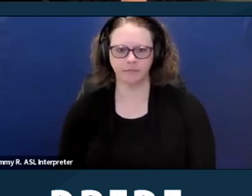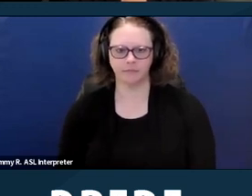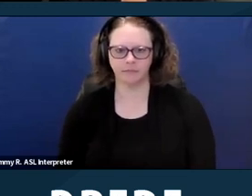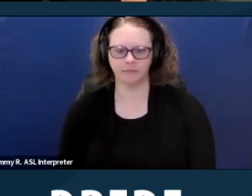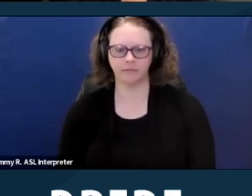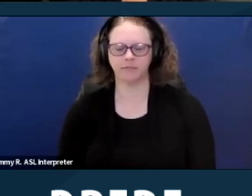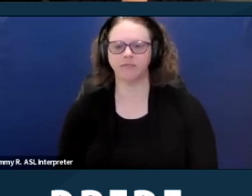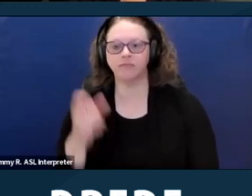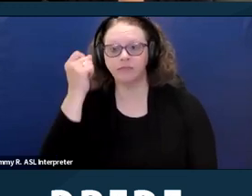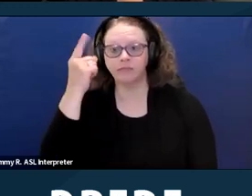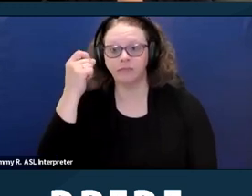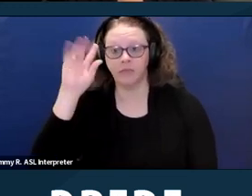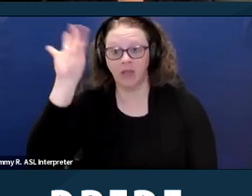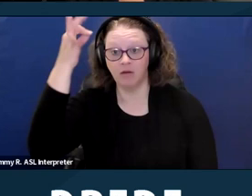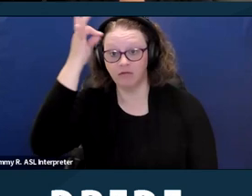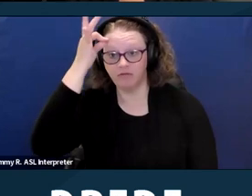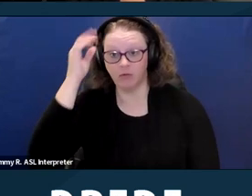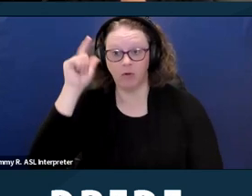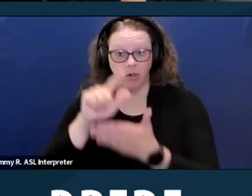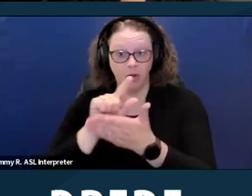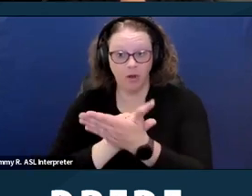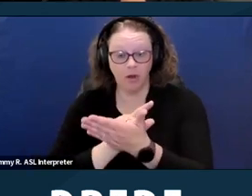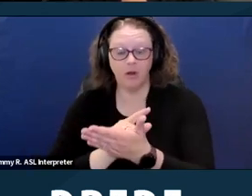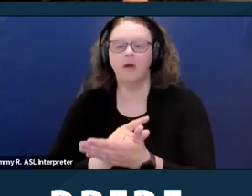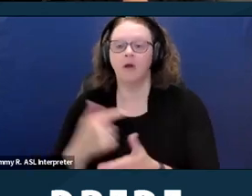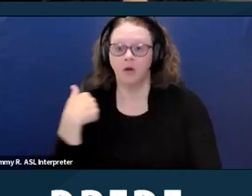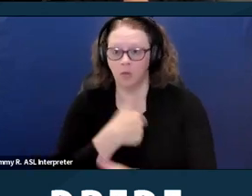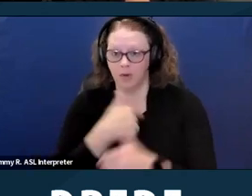So under federal law, the Federal Fair Housing Act does not contain